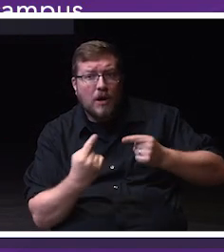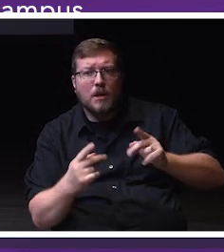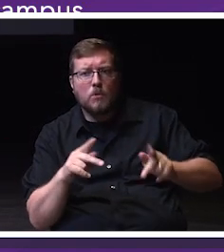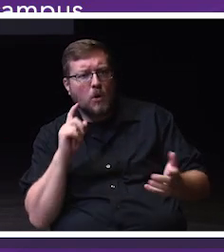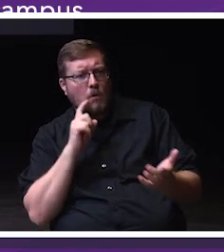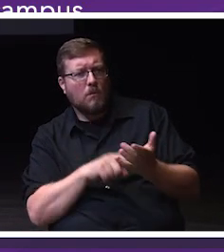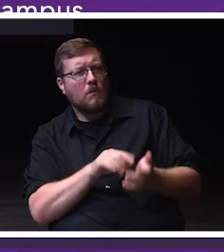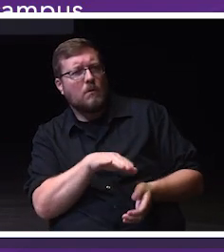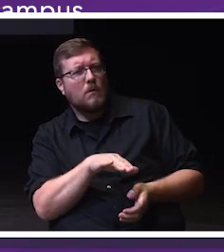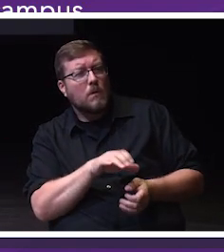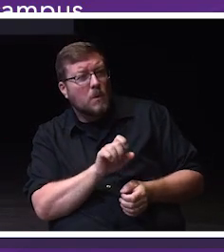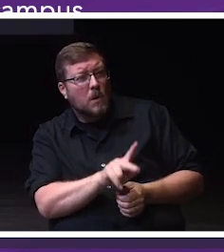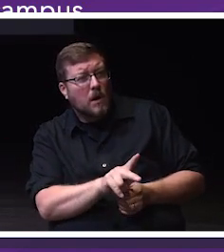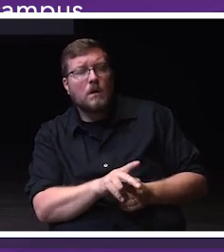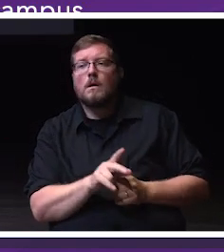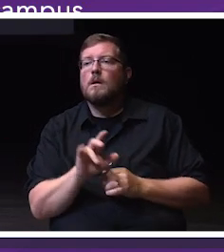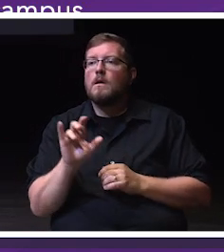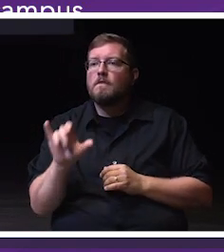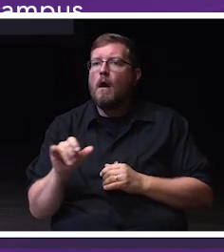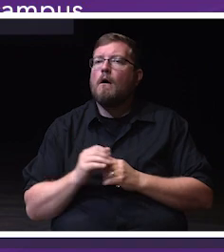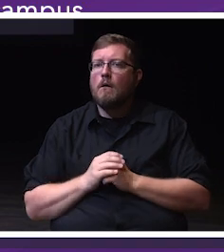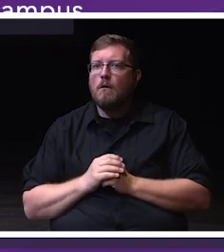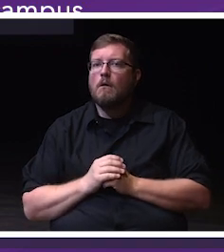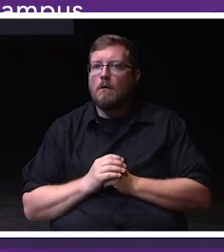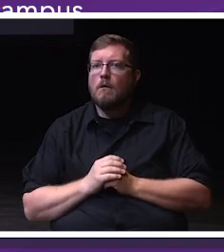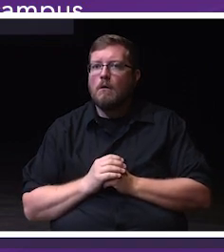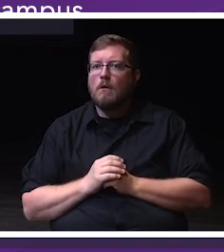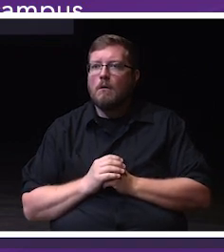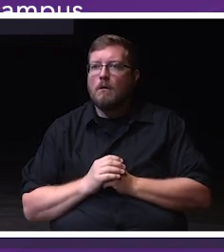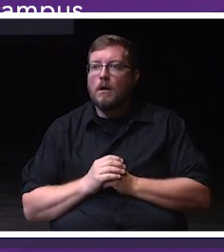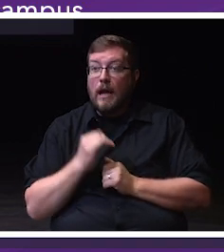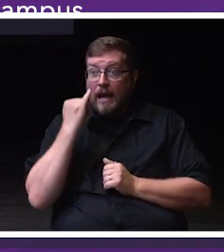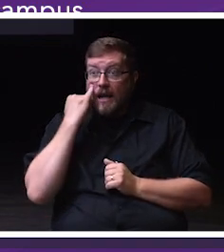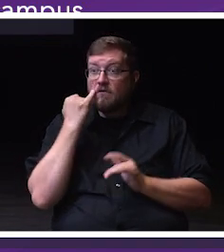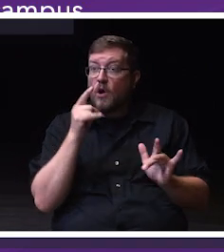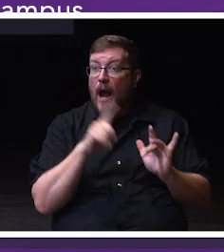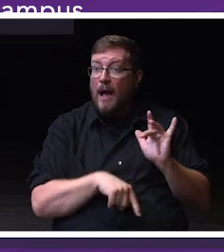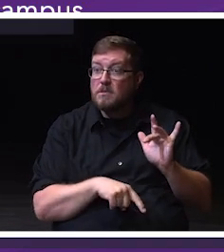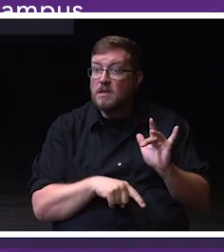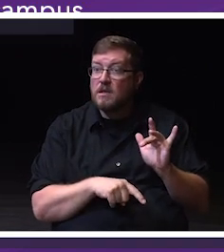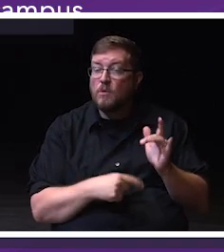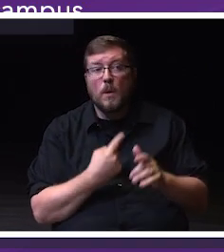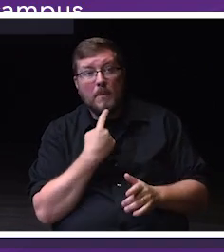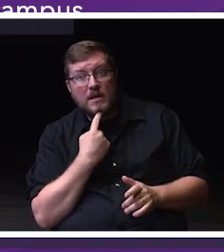they're missed when they're gone from work and people check in on them.